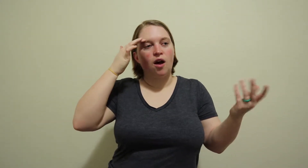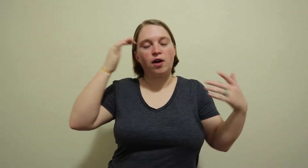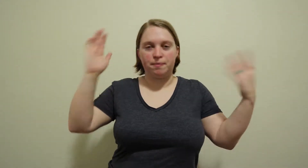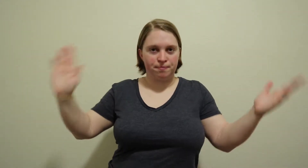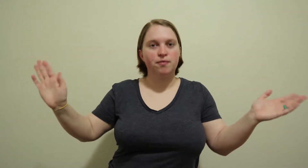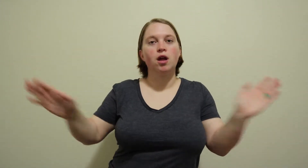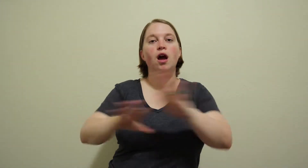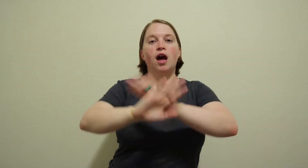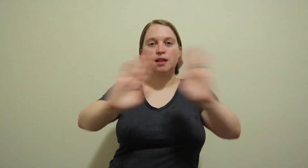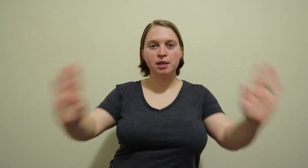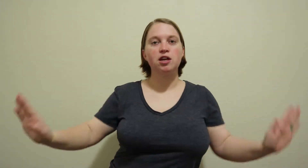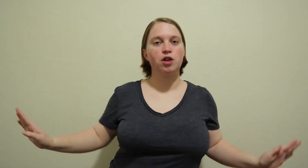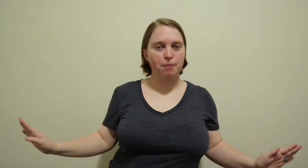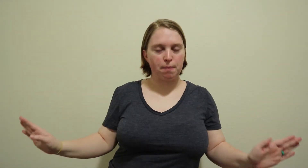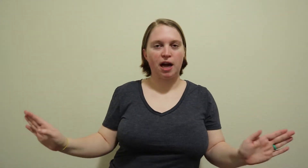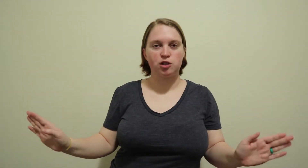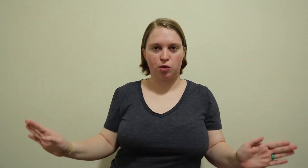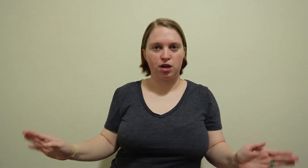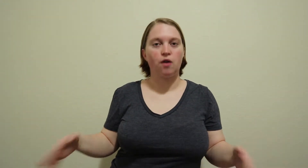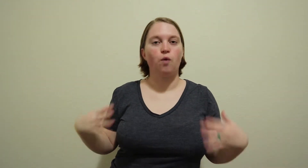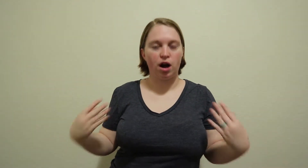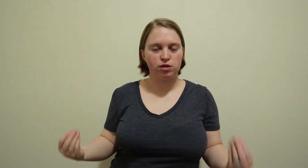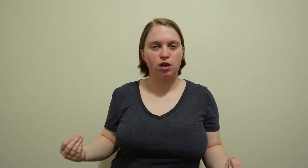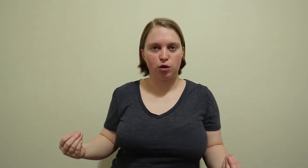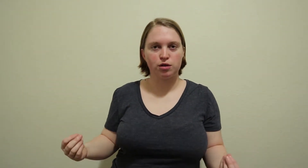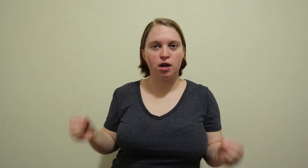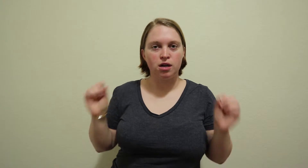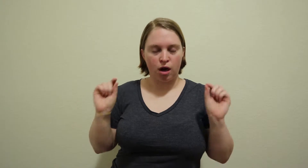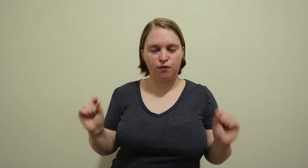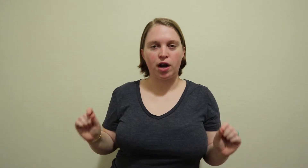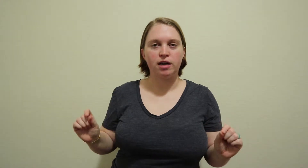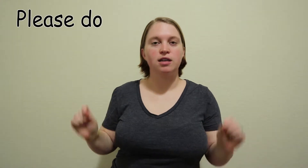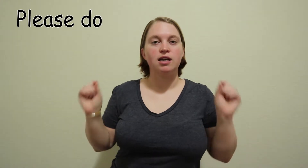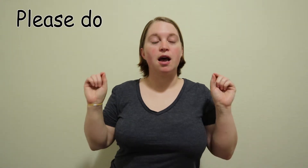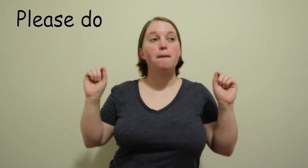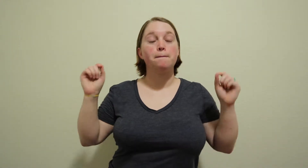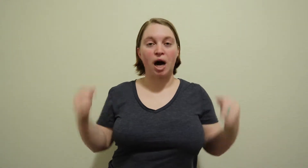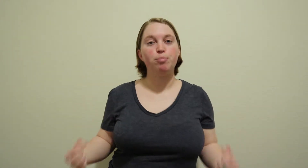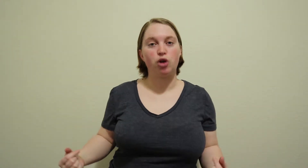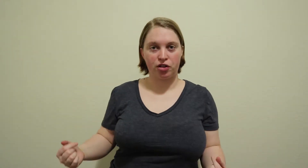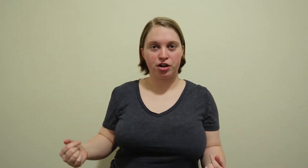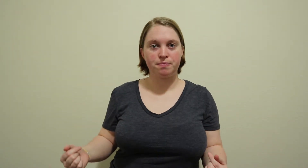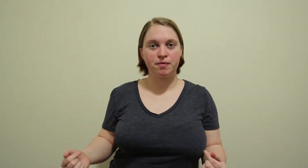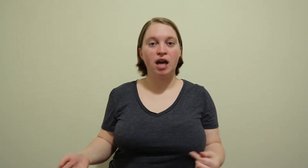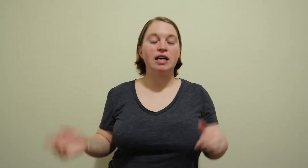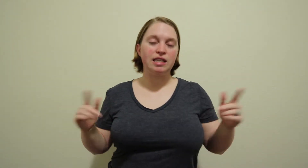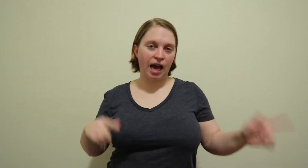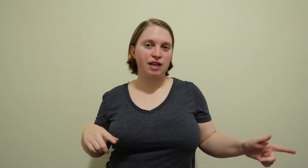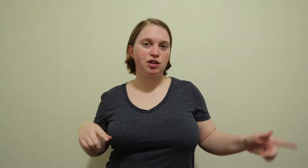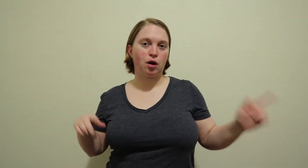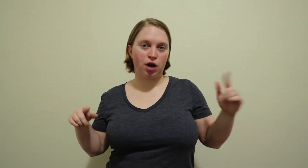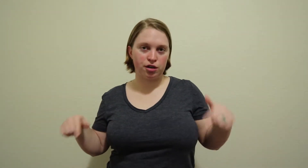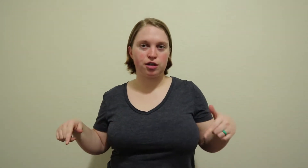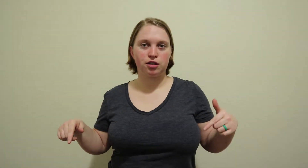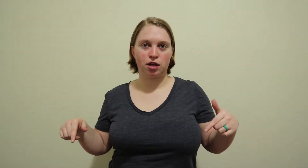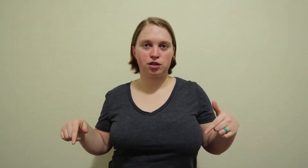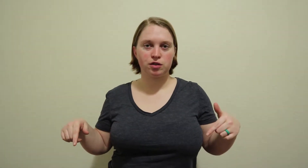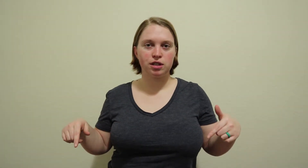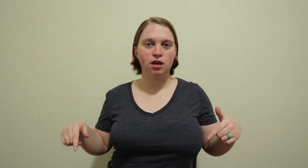Okay, let me tell you my back story up why I was a little afraid My brother, he had to go under surgery